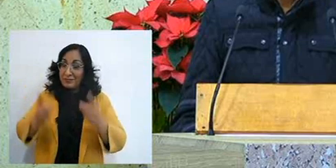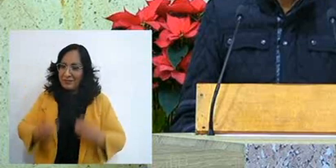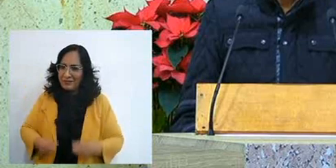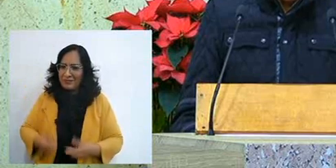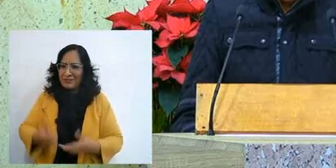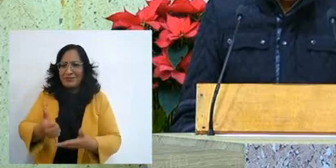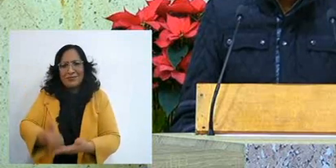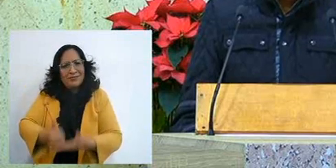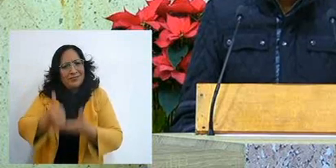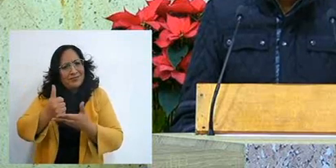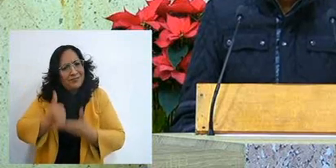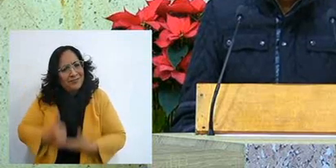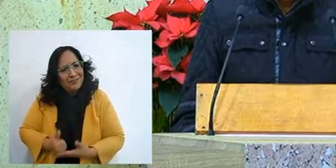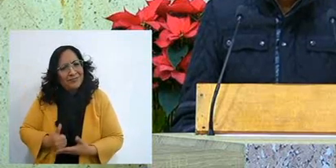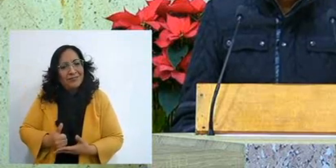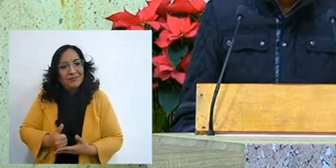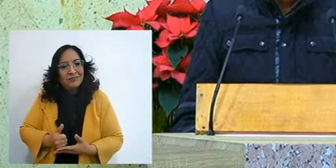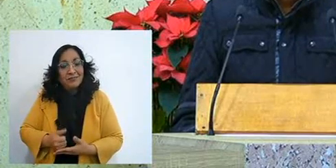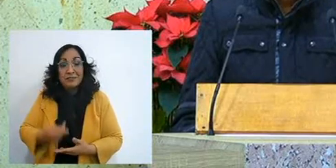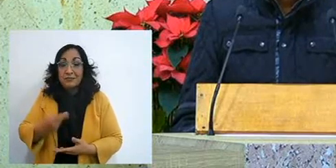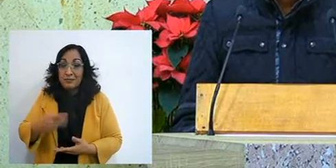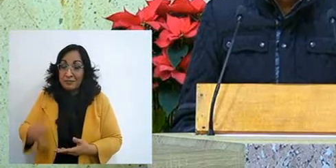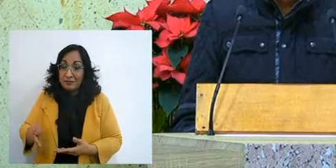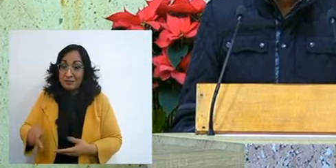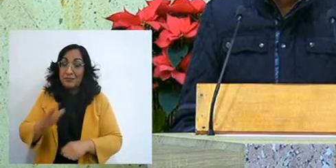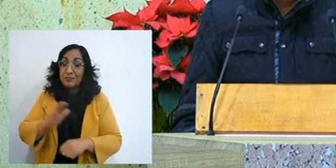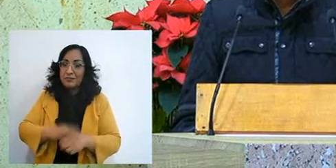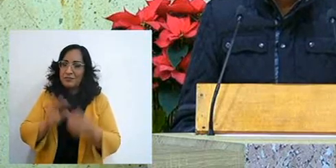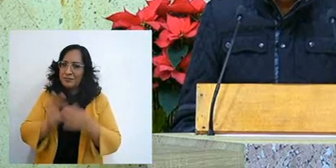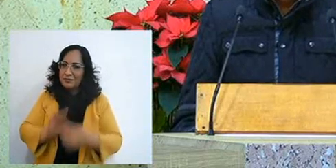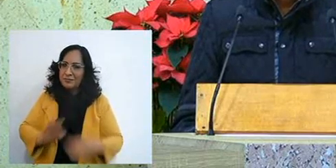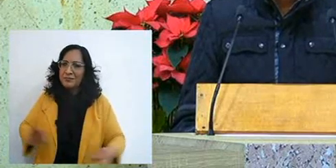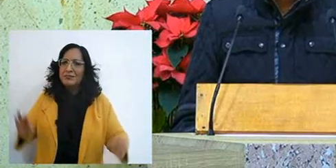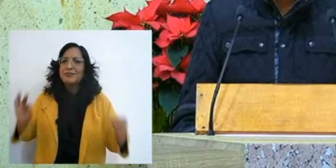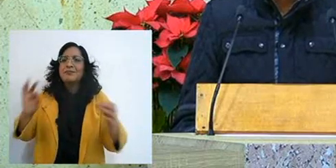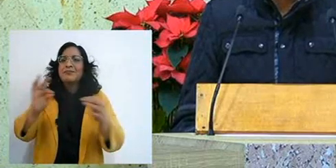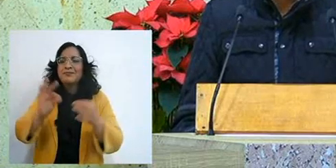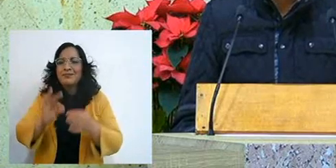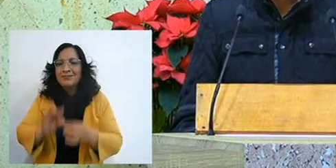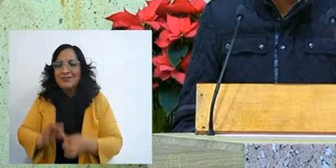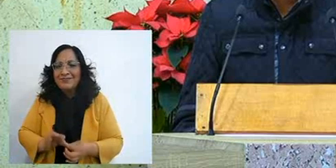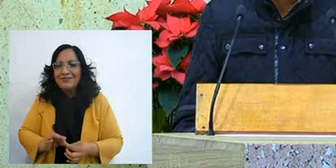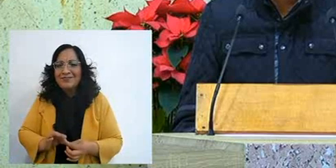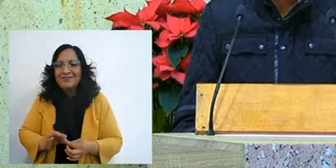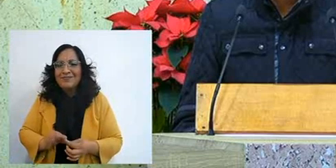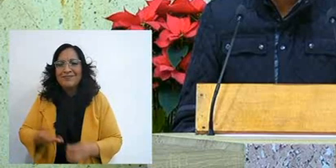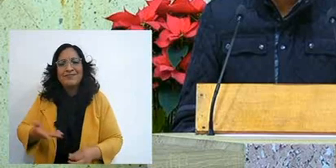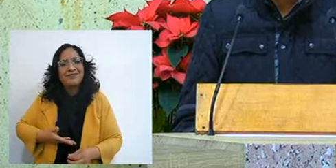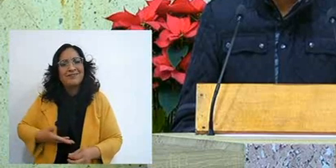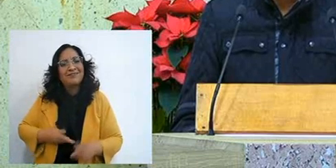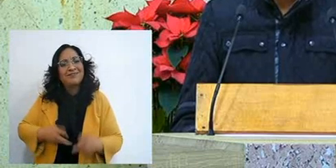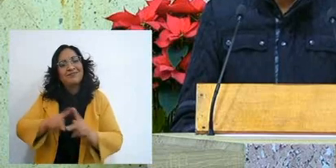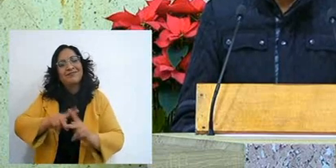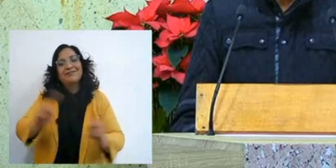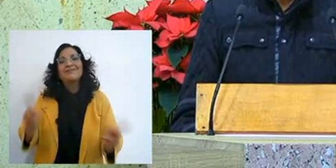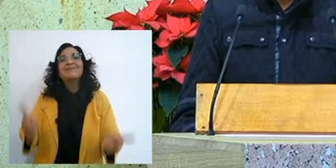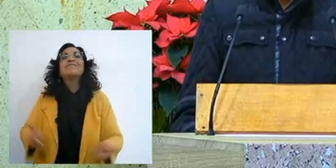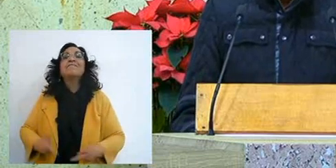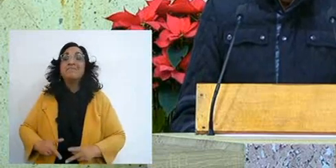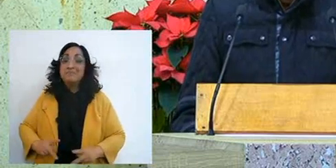and you know? The most important and most interesting thing about all this is that you can enjoy yourself in peace,